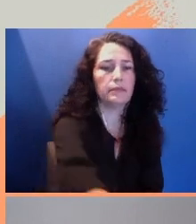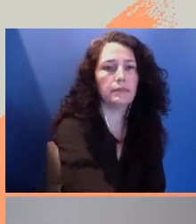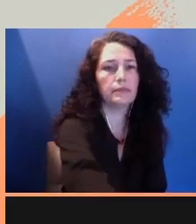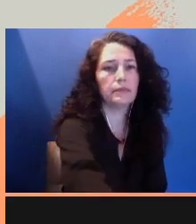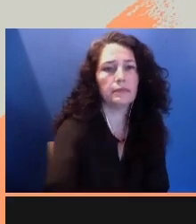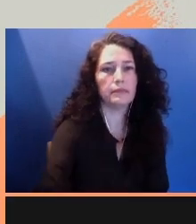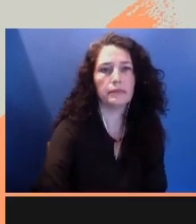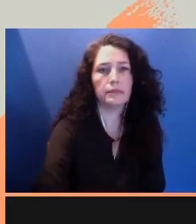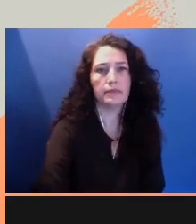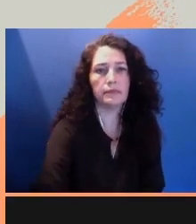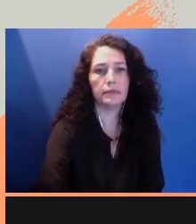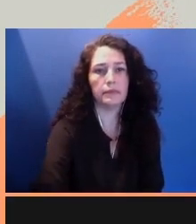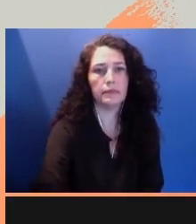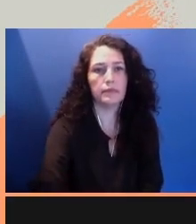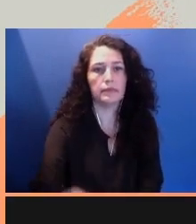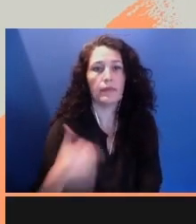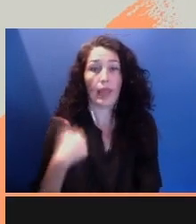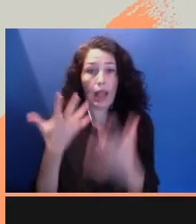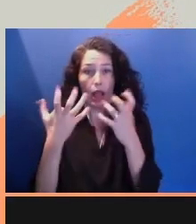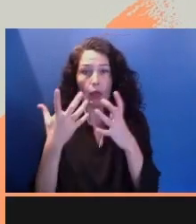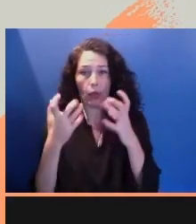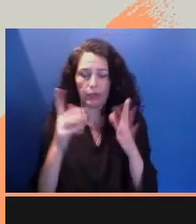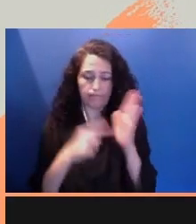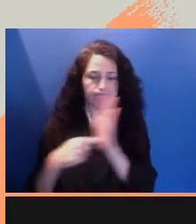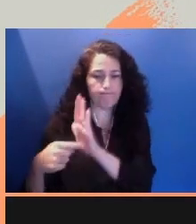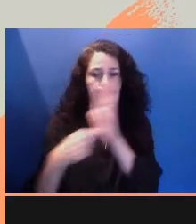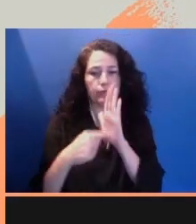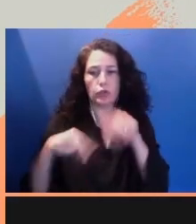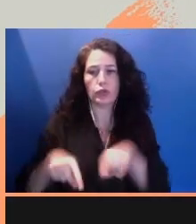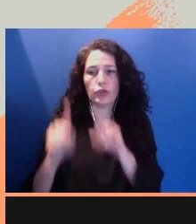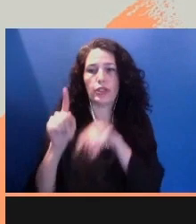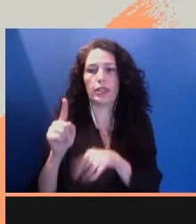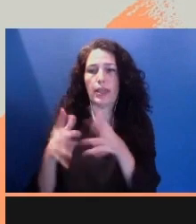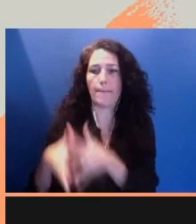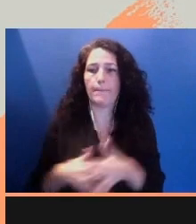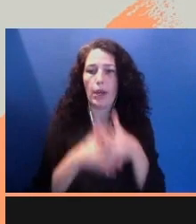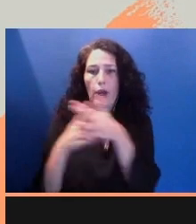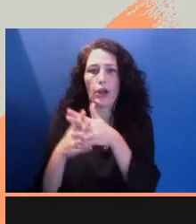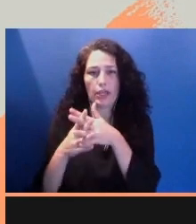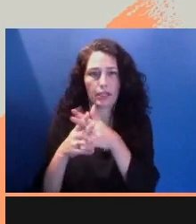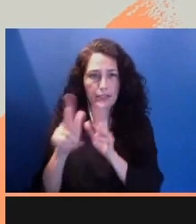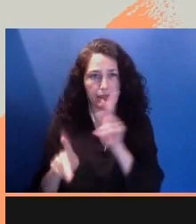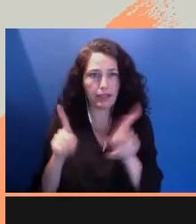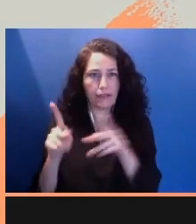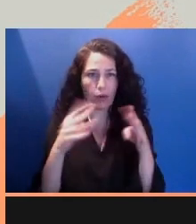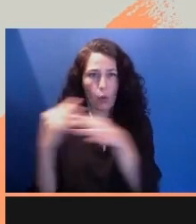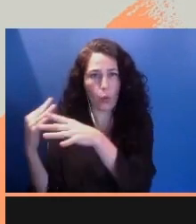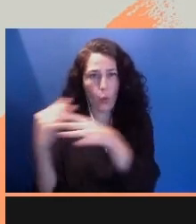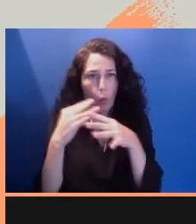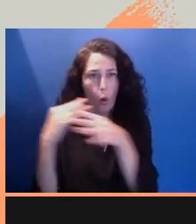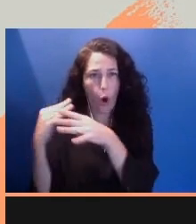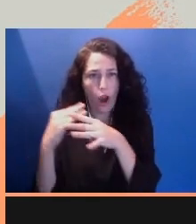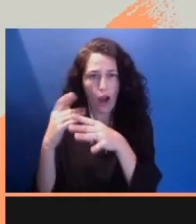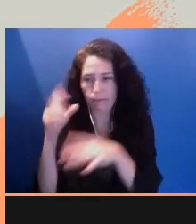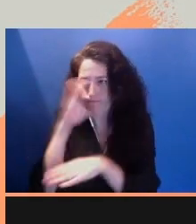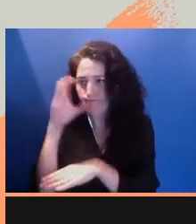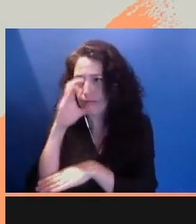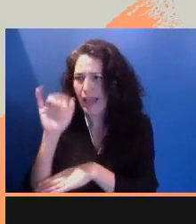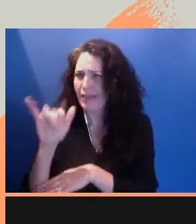presence during the American Civil War, which is a pivotal moment in the nation's history and a nation portrayed exclusively